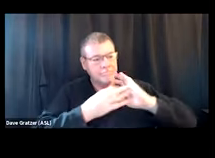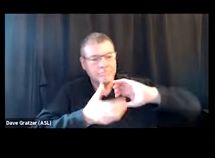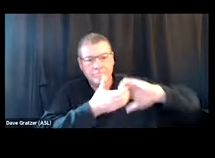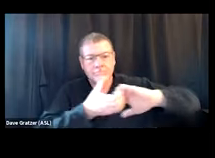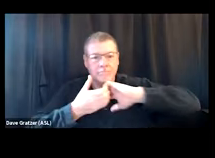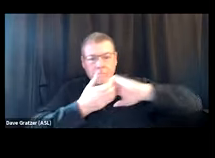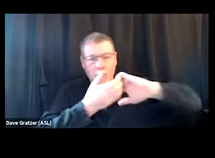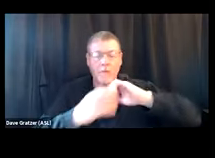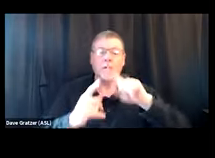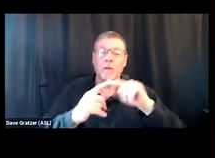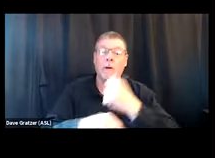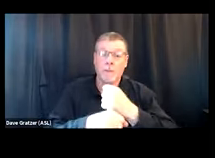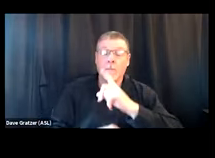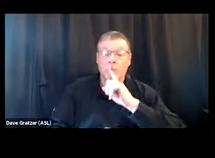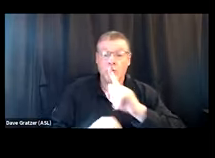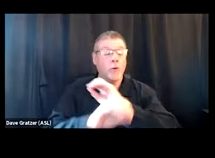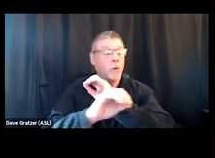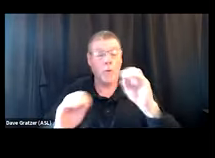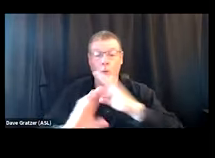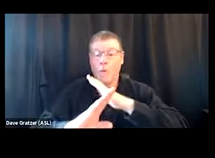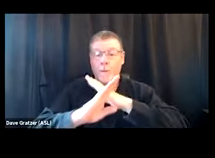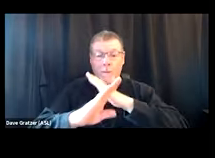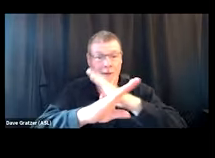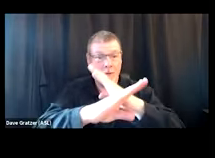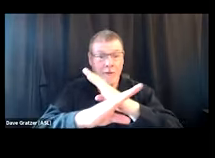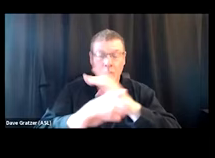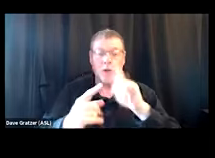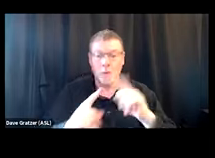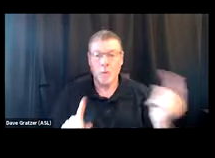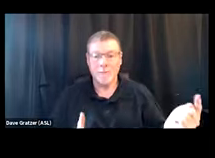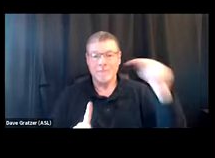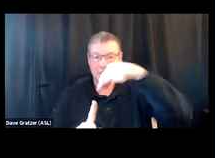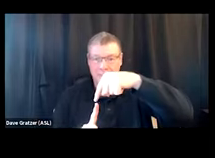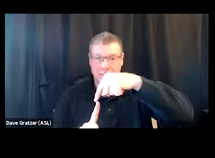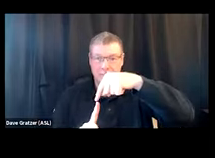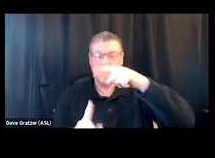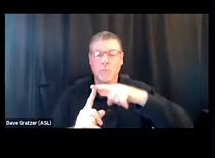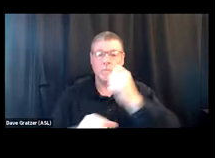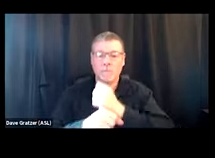to make sure that there are no barriers in the person's way once they've made that decision to pursue treatment,